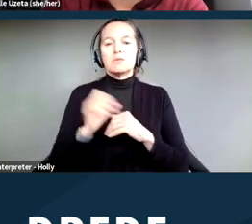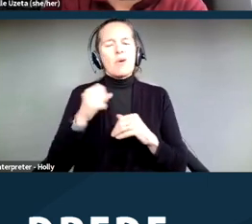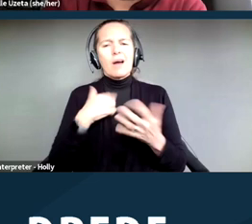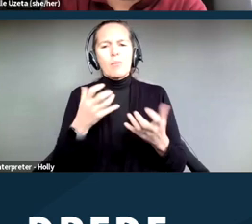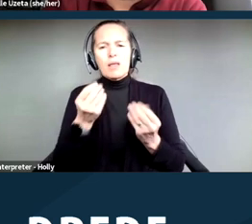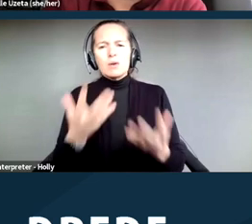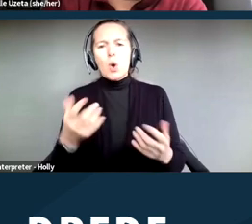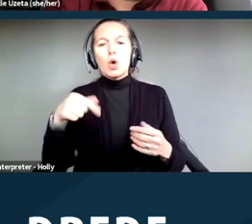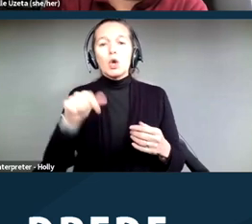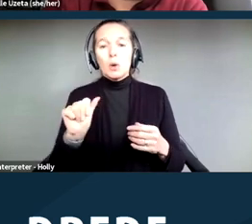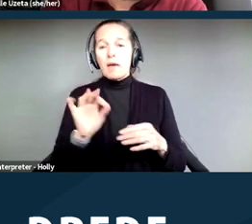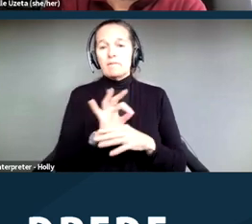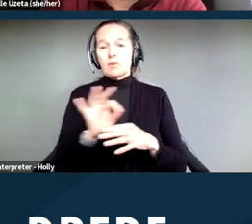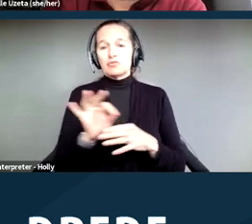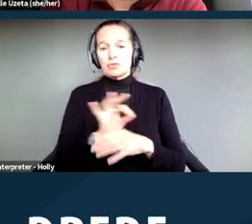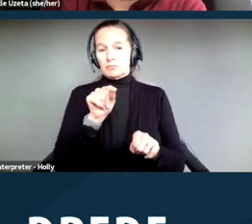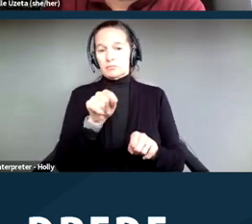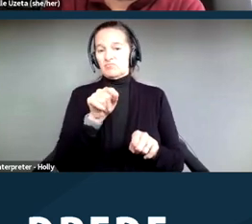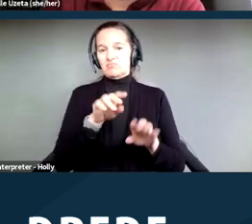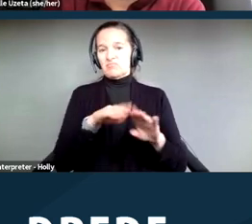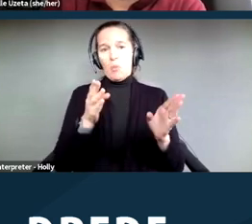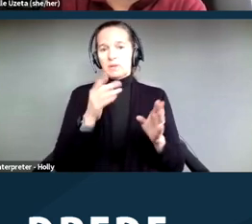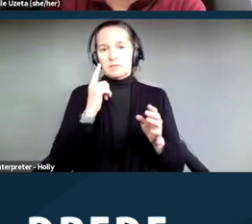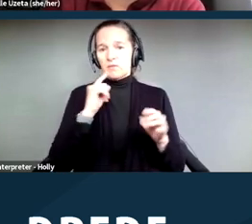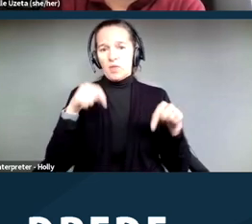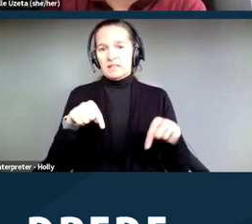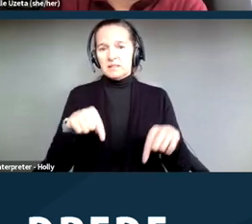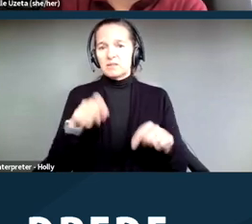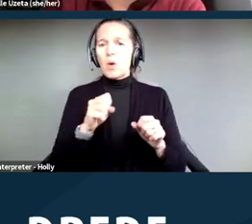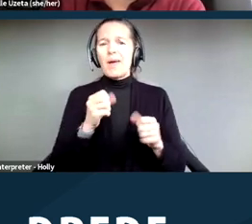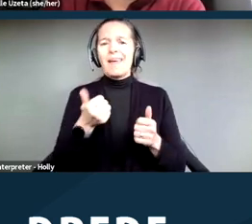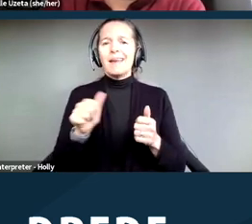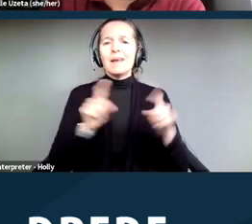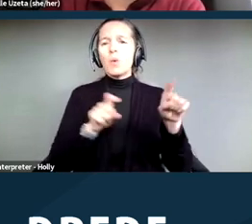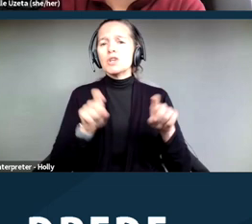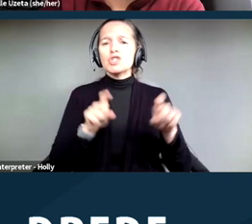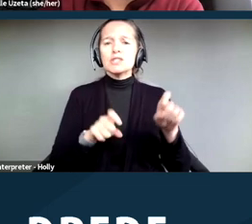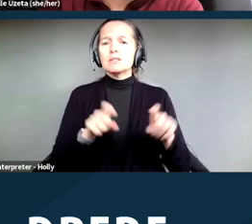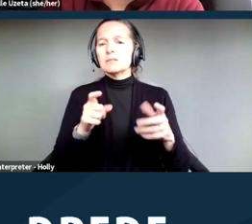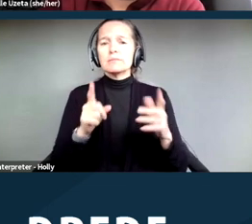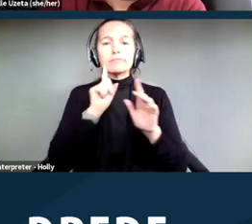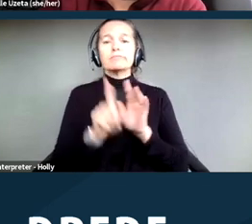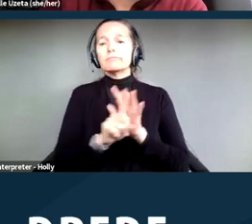is open for this webinar and we encourage folks to pose questions as the webinar is happening.